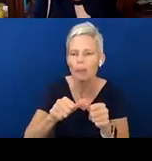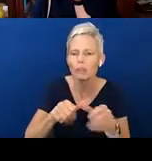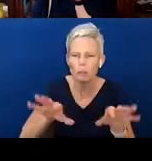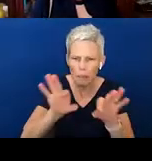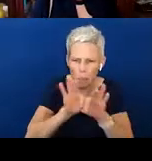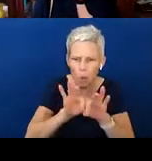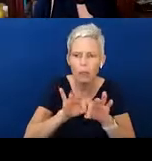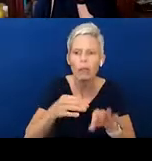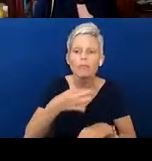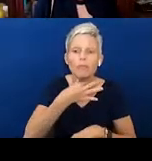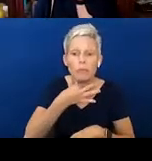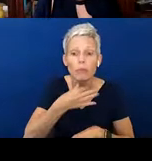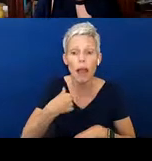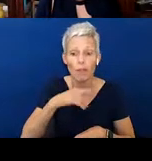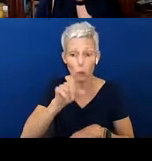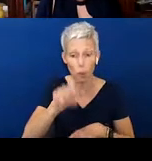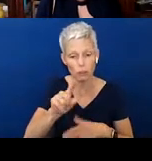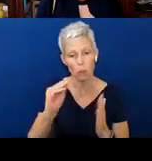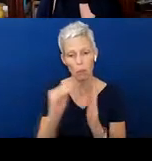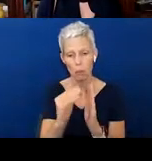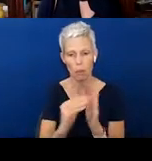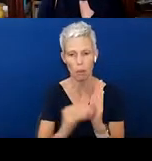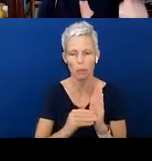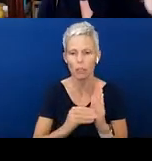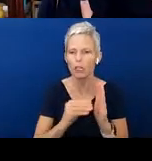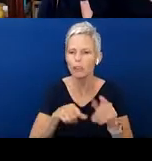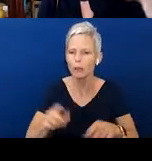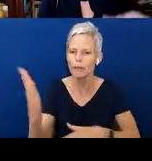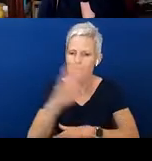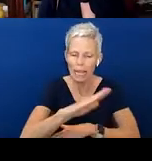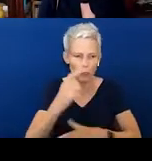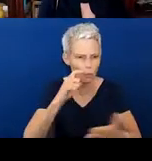through your day to day things you notice with your child. Use this, find a different pad,